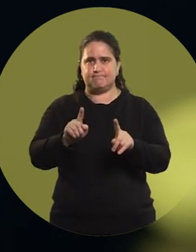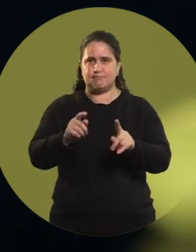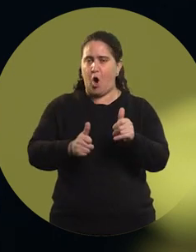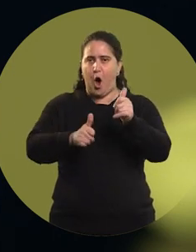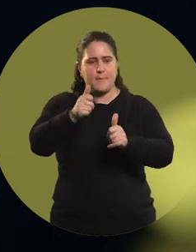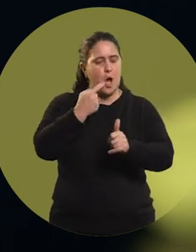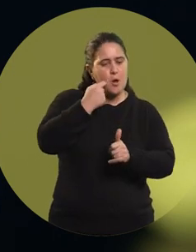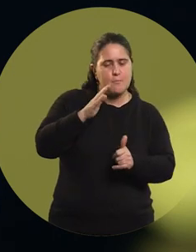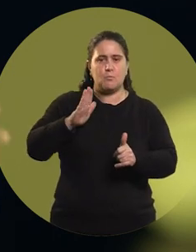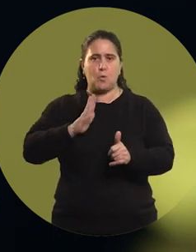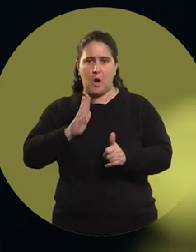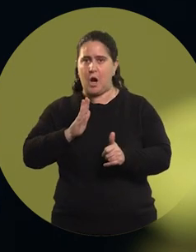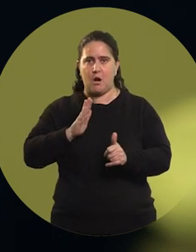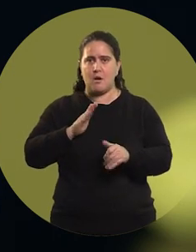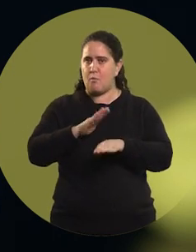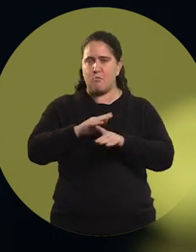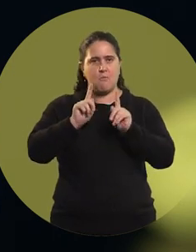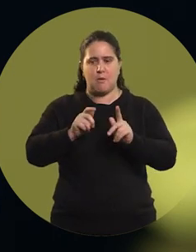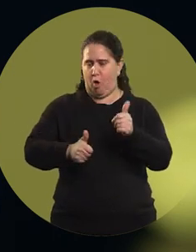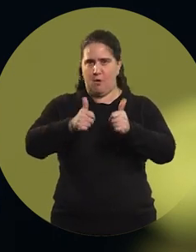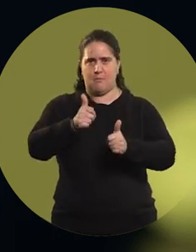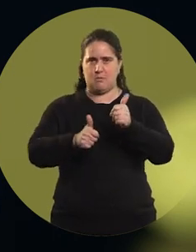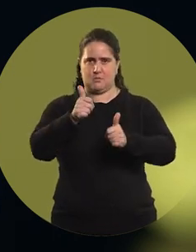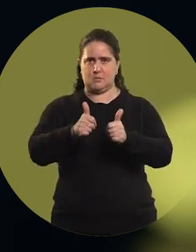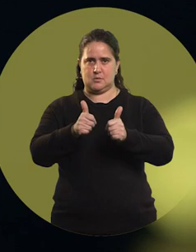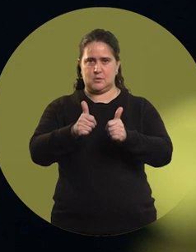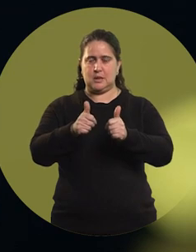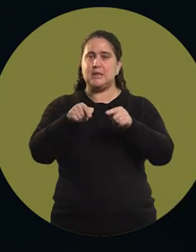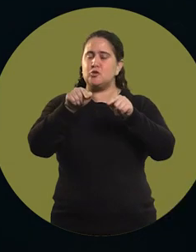Men and women compete together.